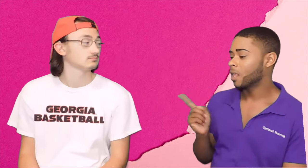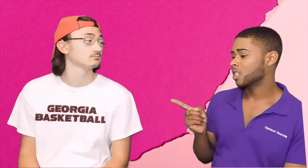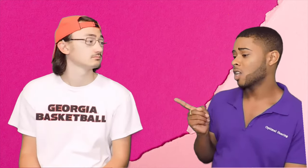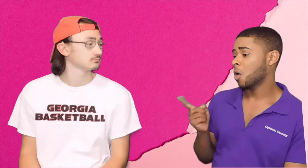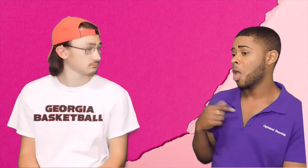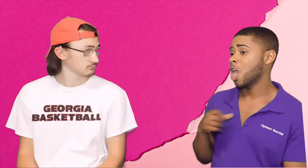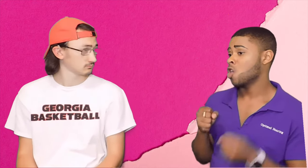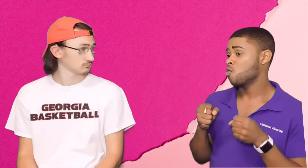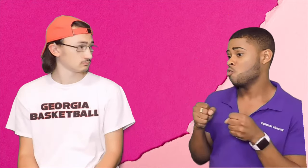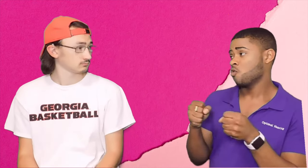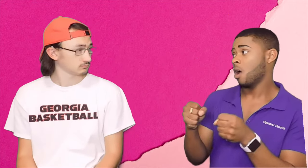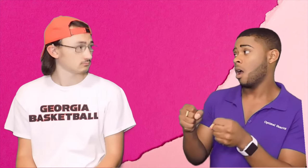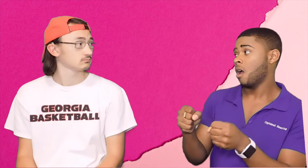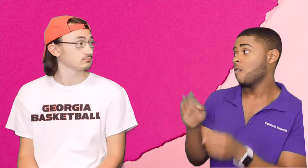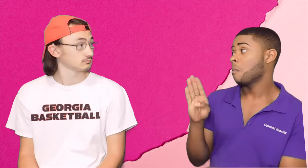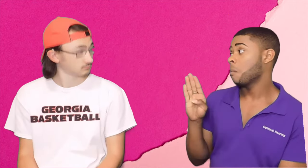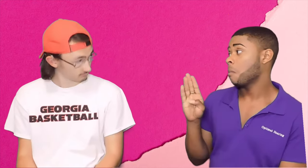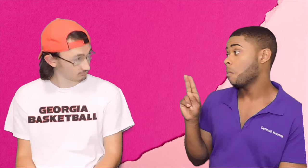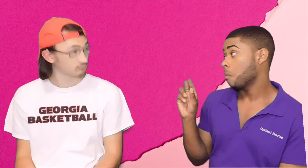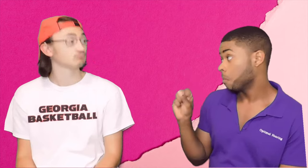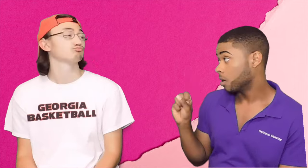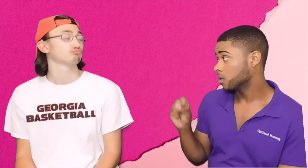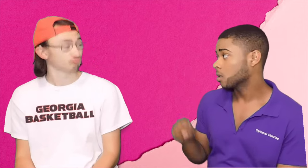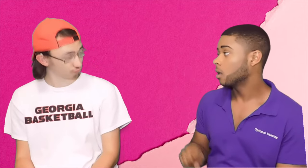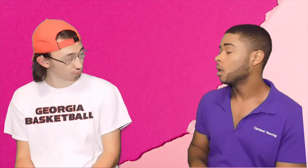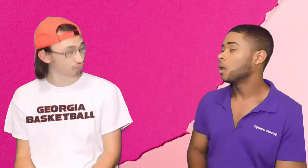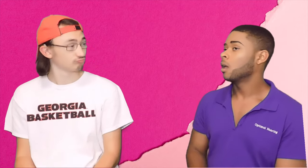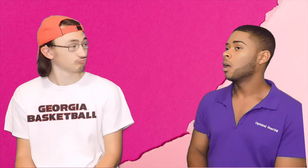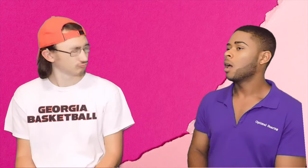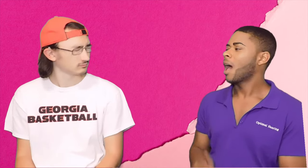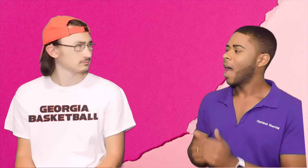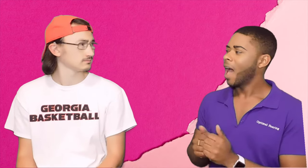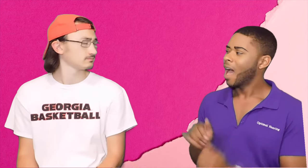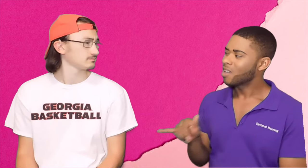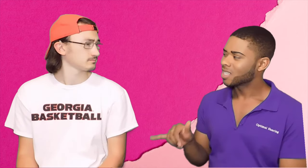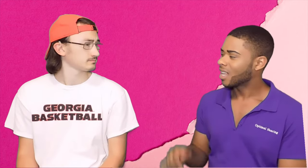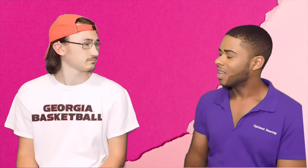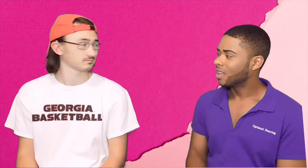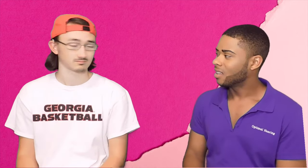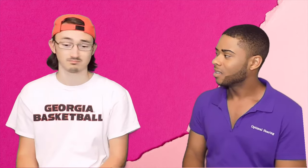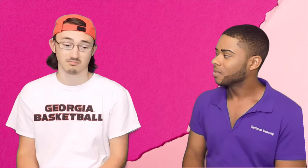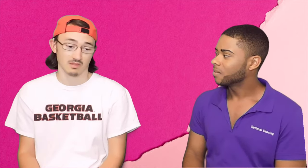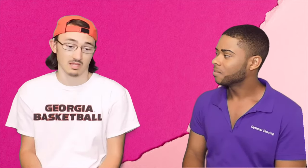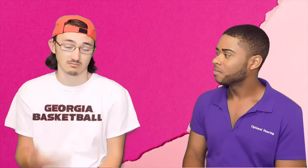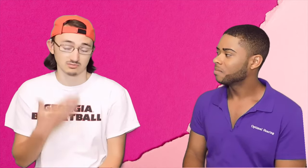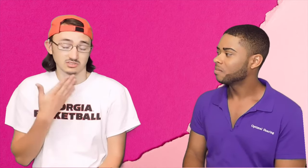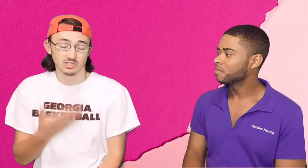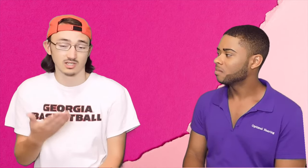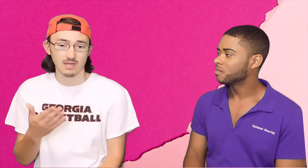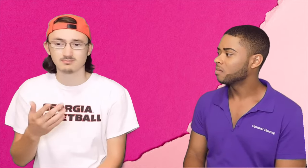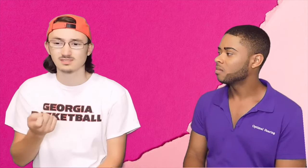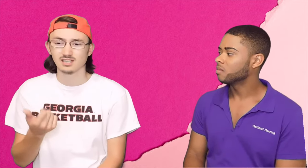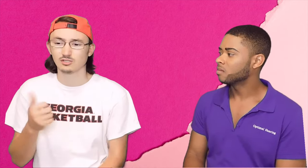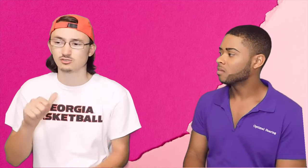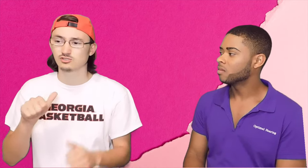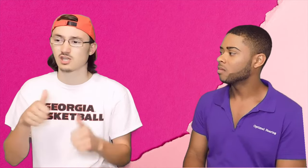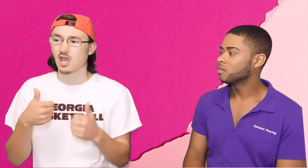Bryce: Okay, so You drive buses. What's it like? Luke: Well, it's a good job,